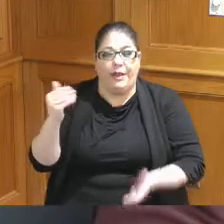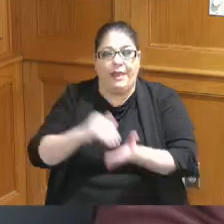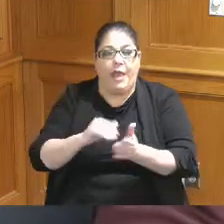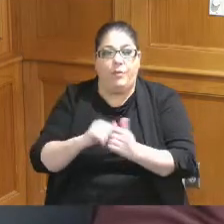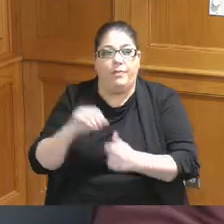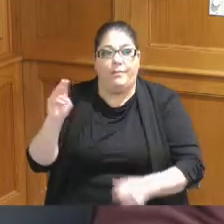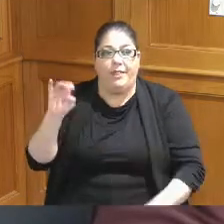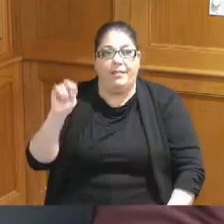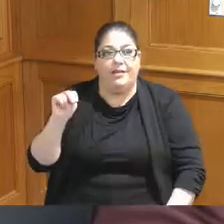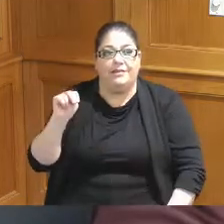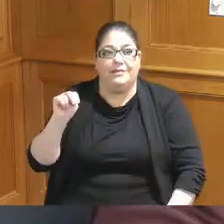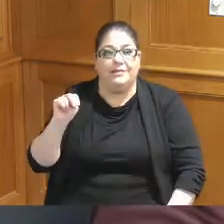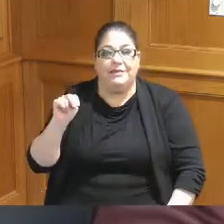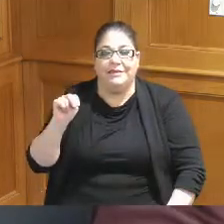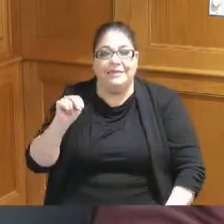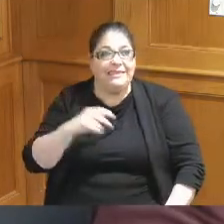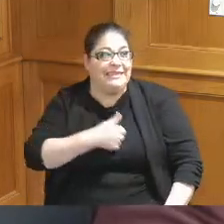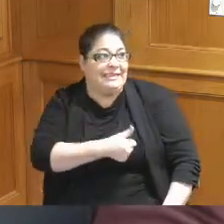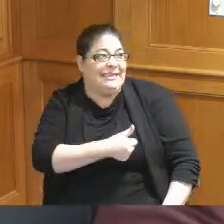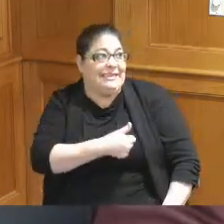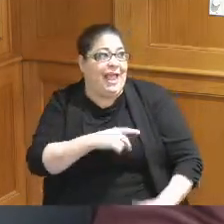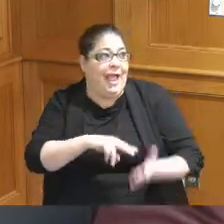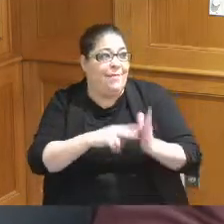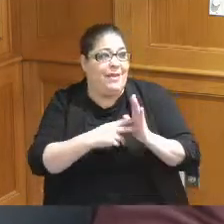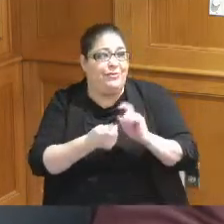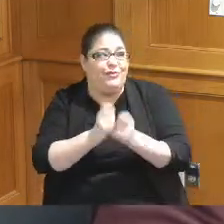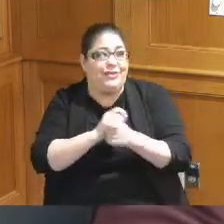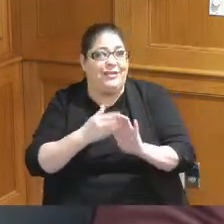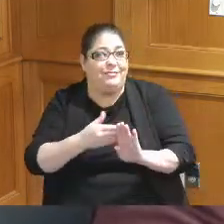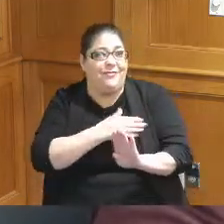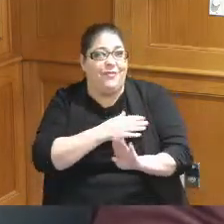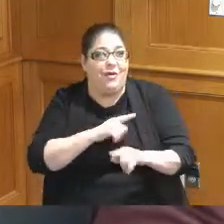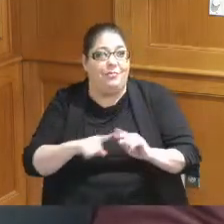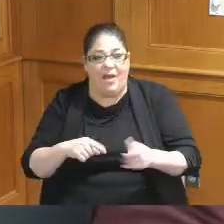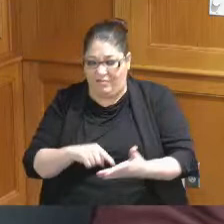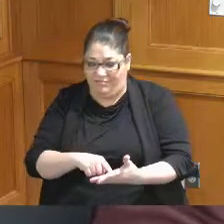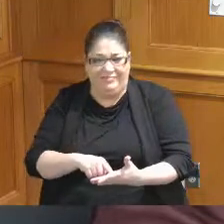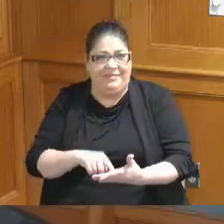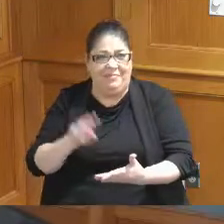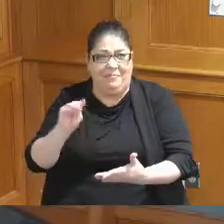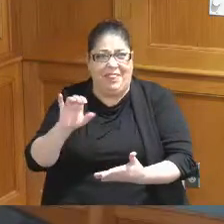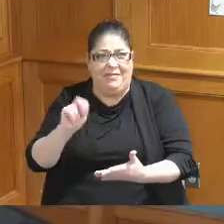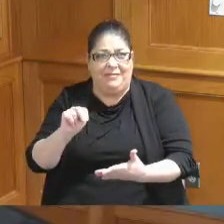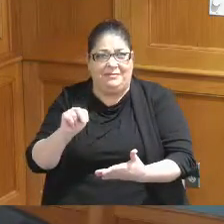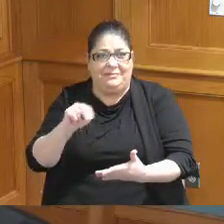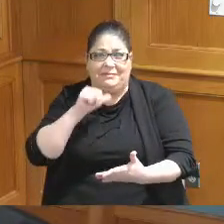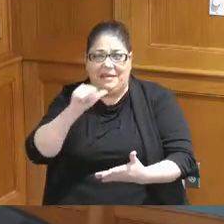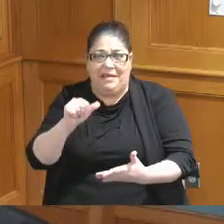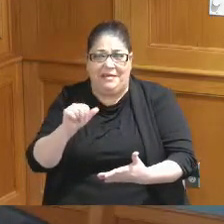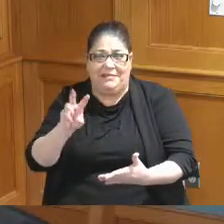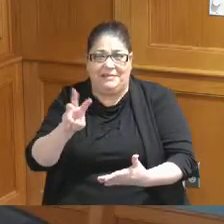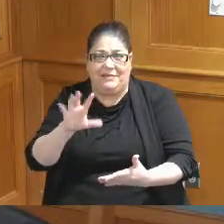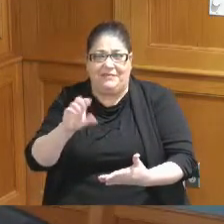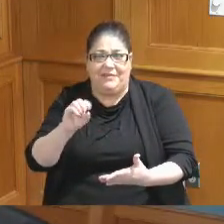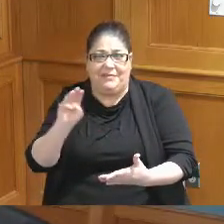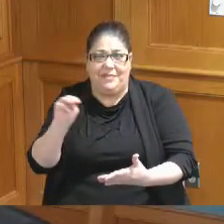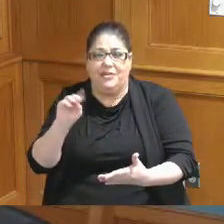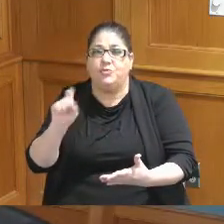I meant to change it before but I did my apology that's all I have thank you thank you both